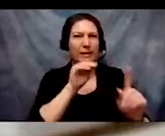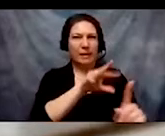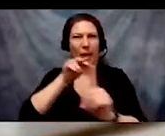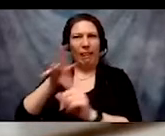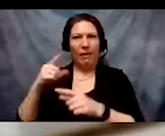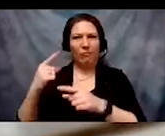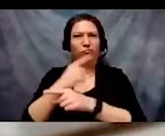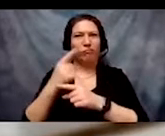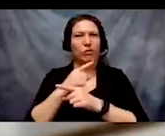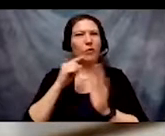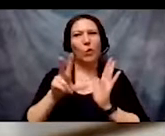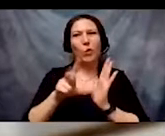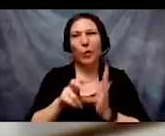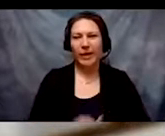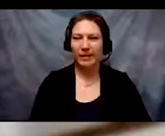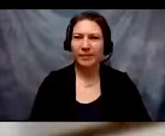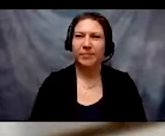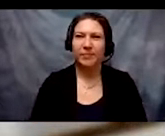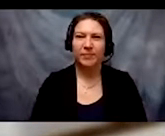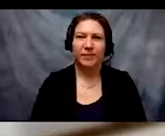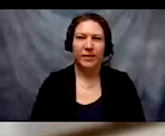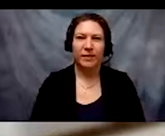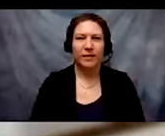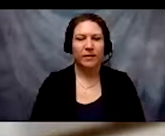recording video more seamless.